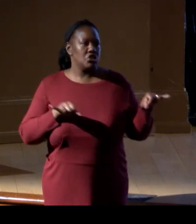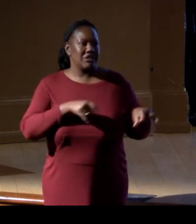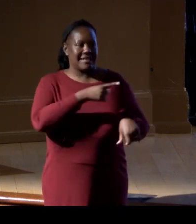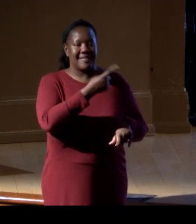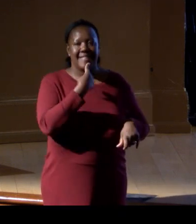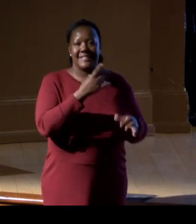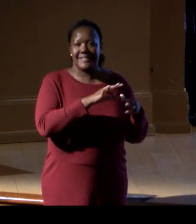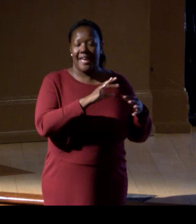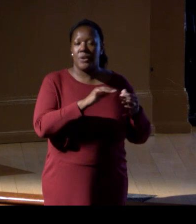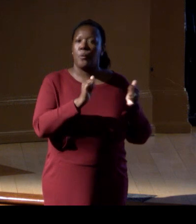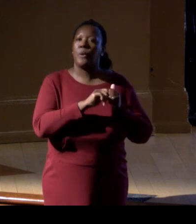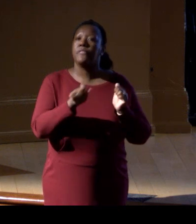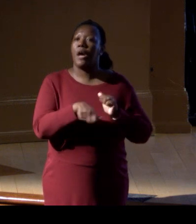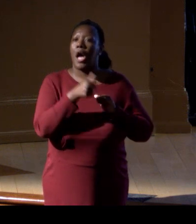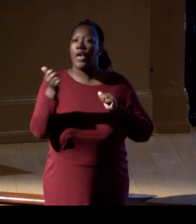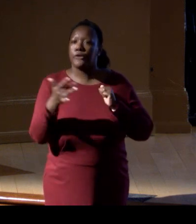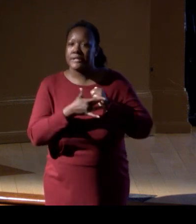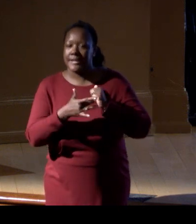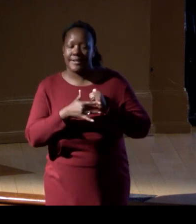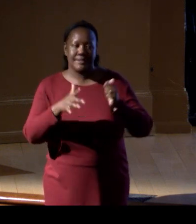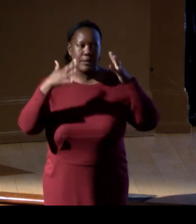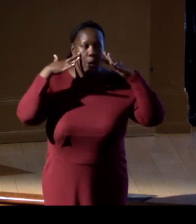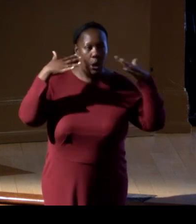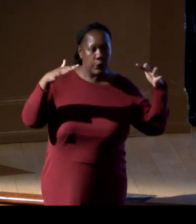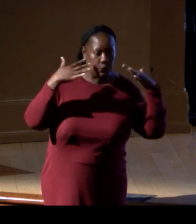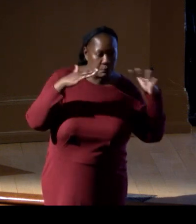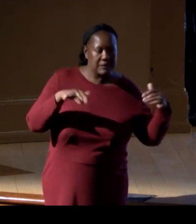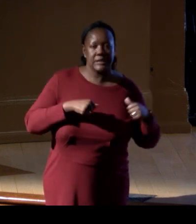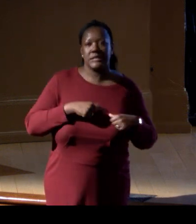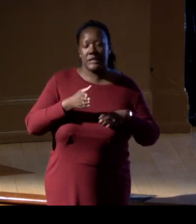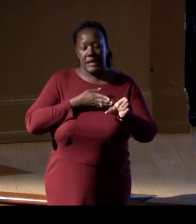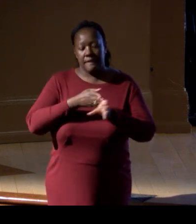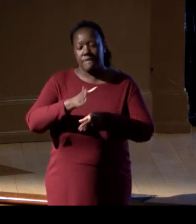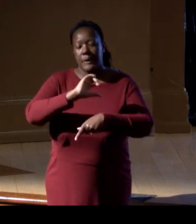with other techniques, like acoustics, field-based surveys,